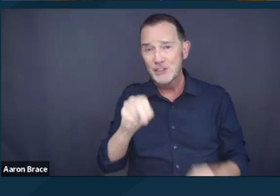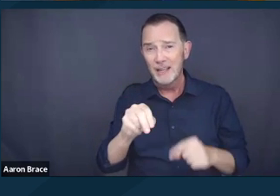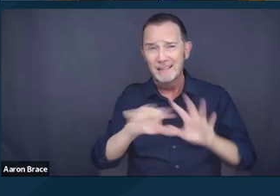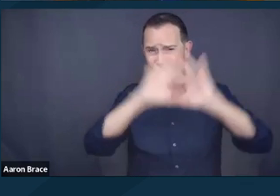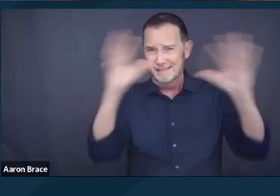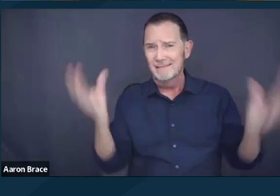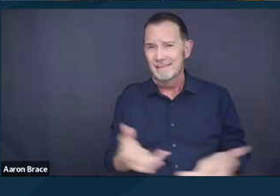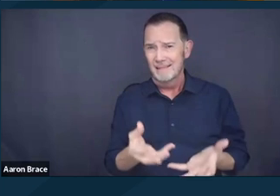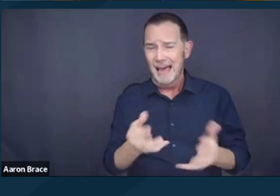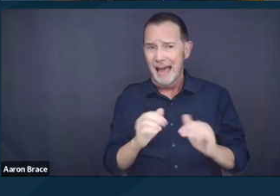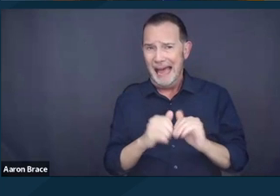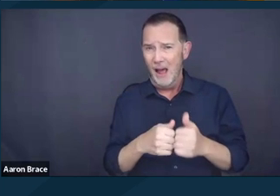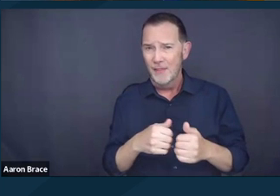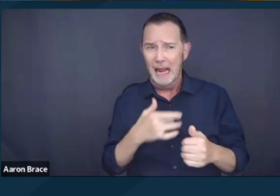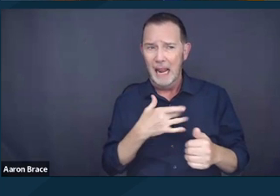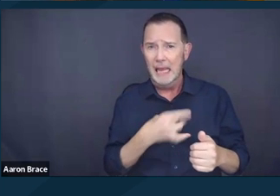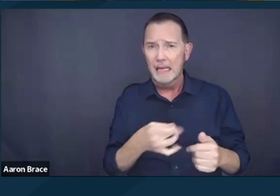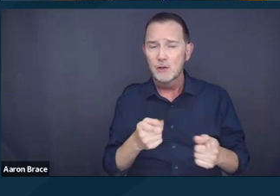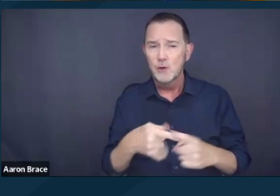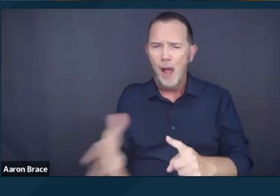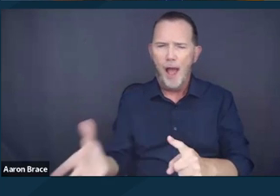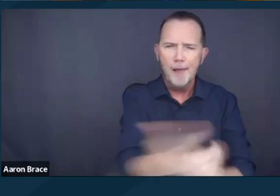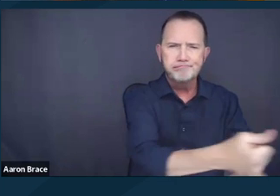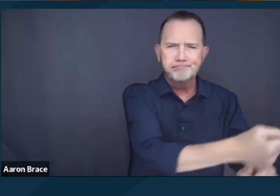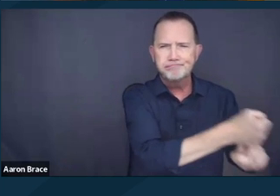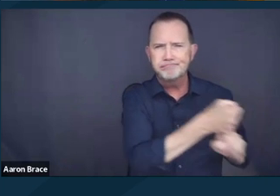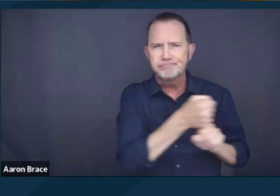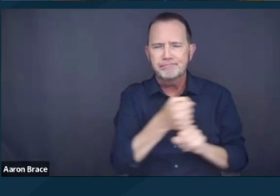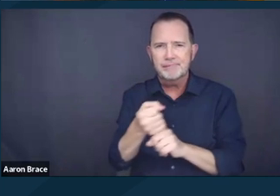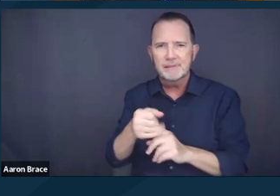sweeps those implications are also legacies.